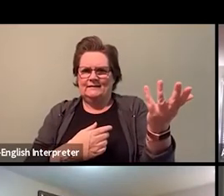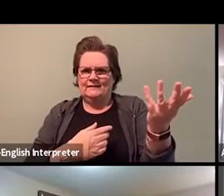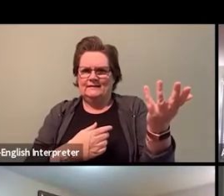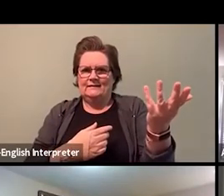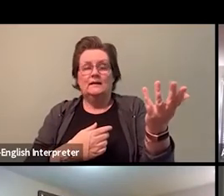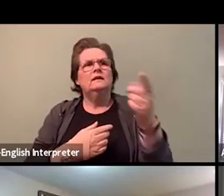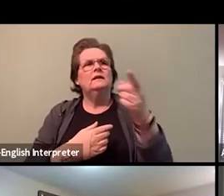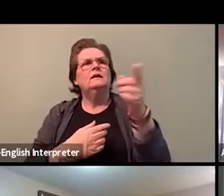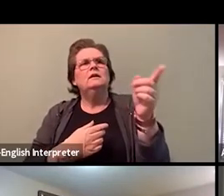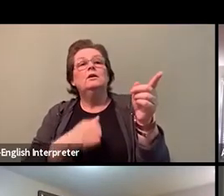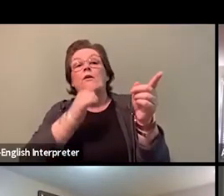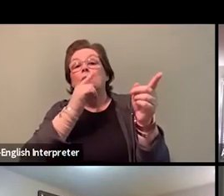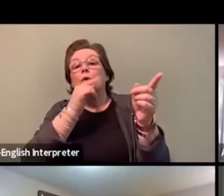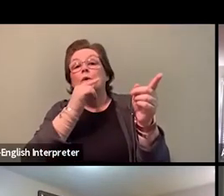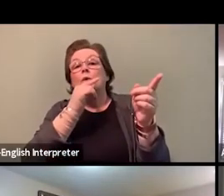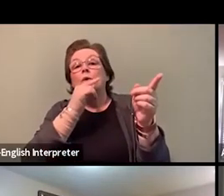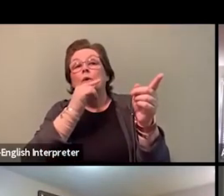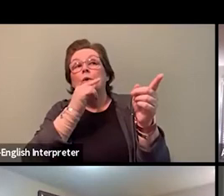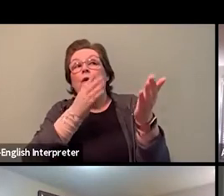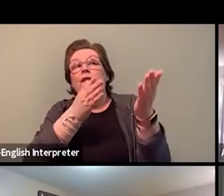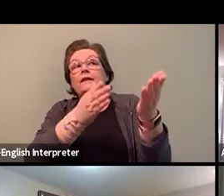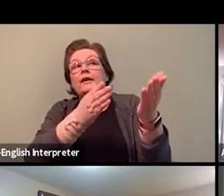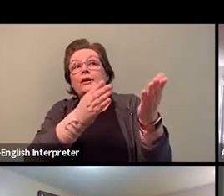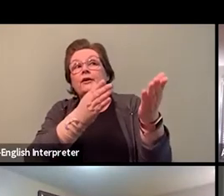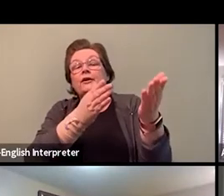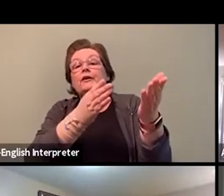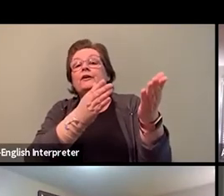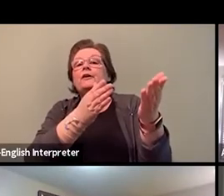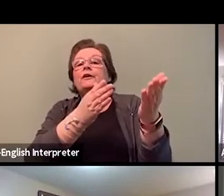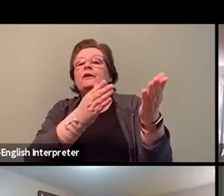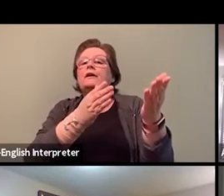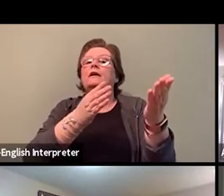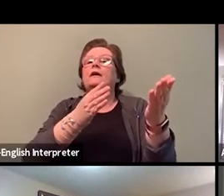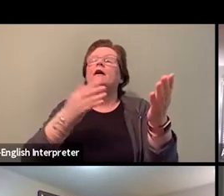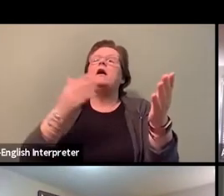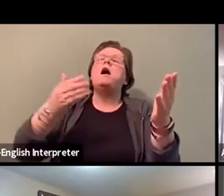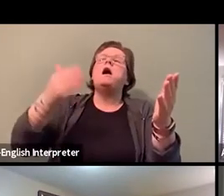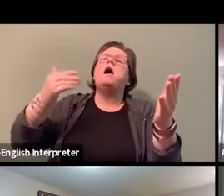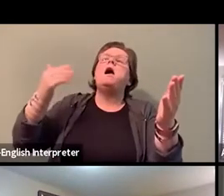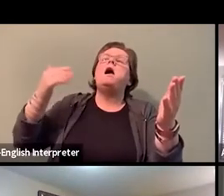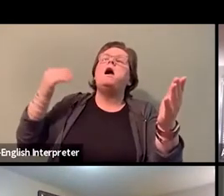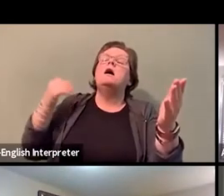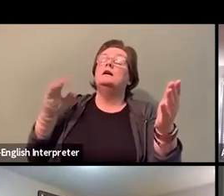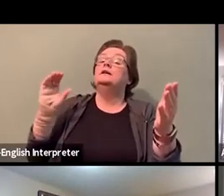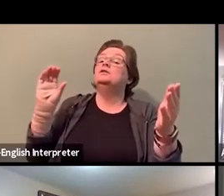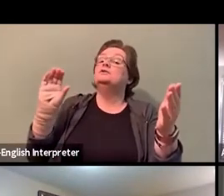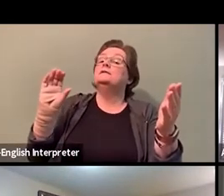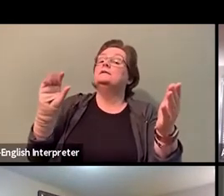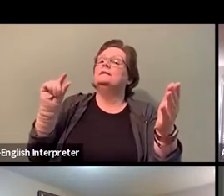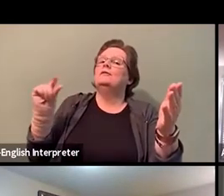with the conservative governor. And even further, because, you know, for all due respect,